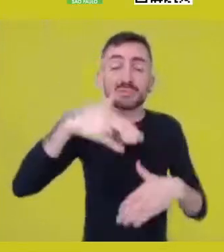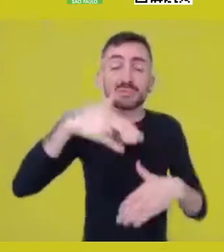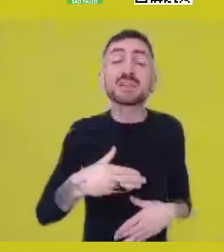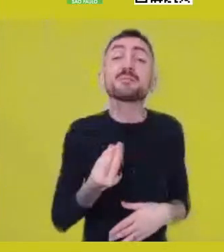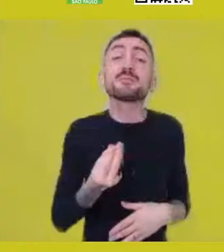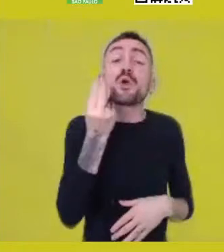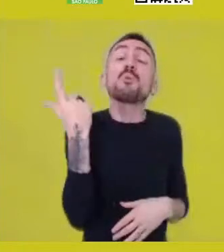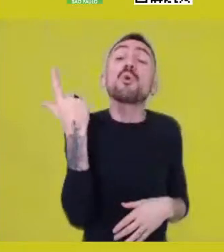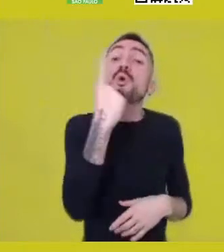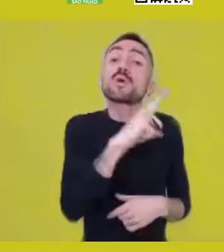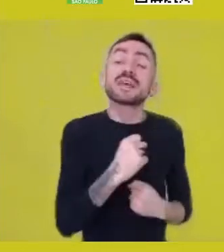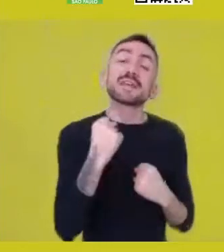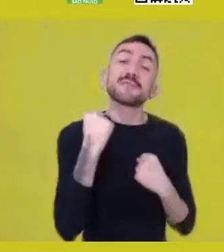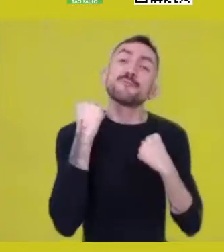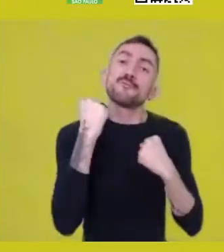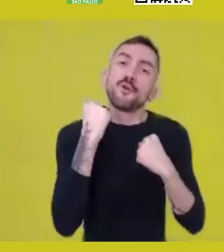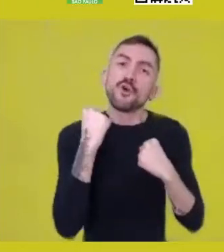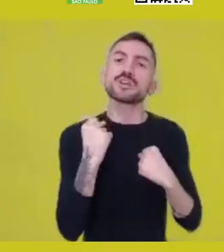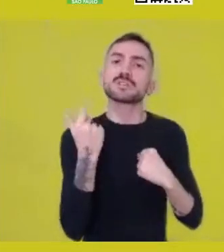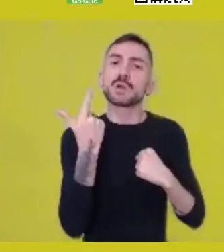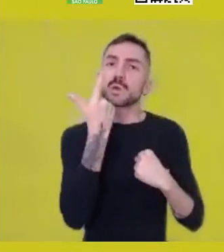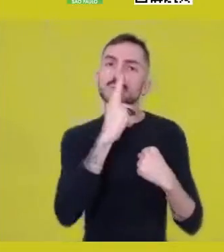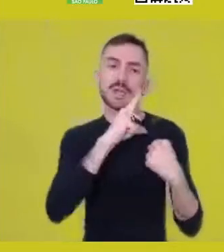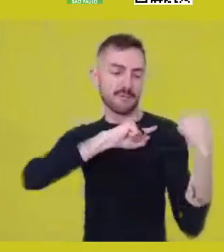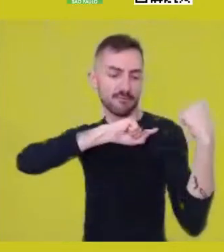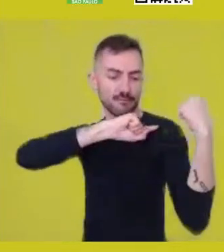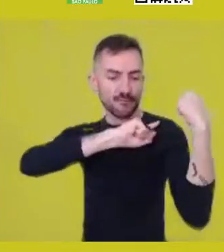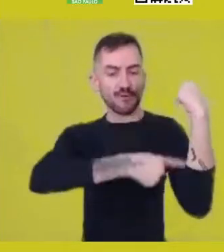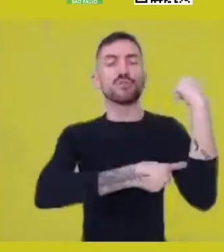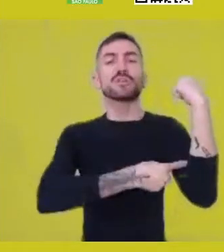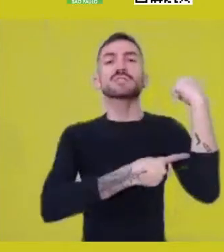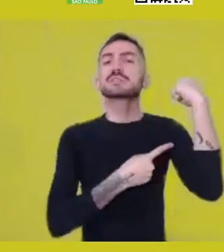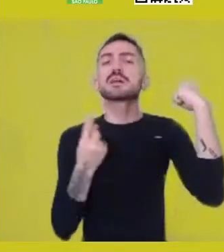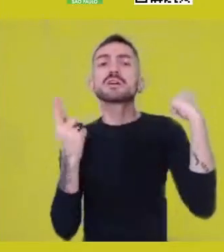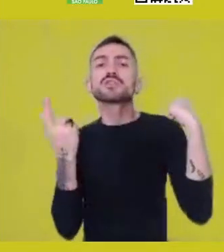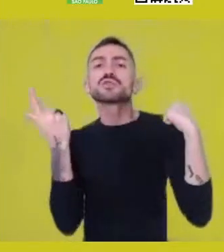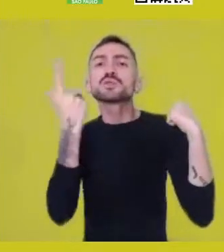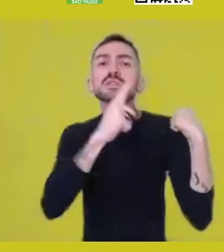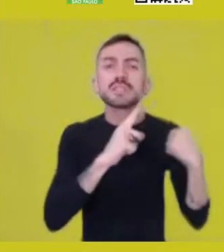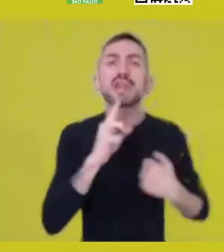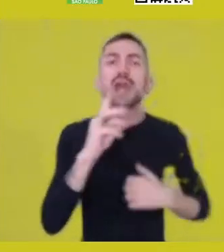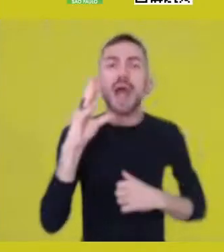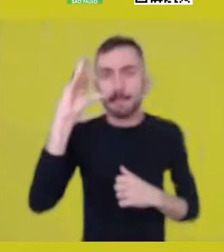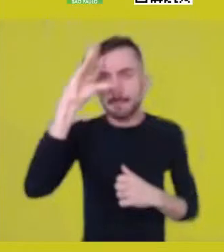to make this movement of learning, becoming and being